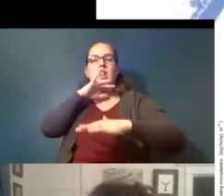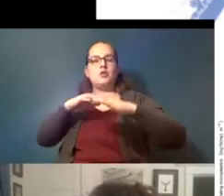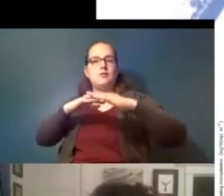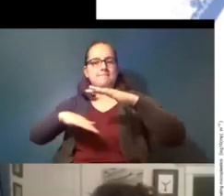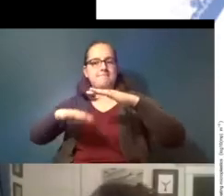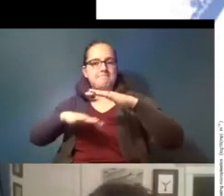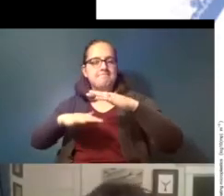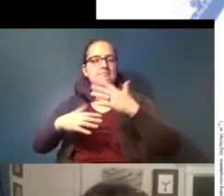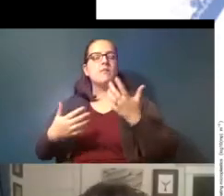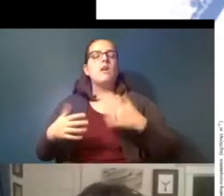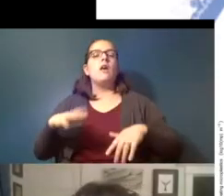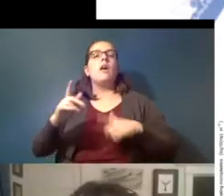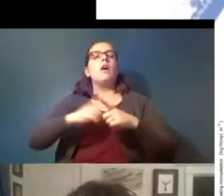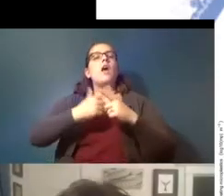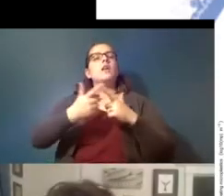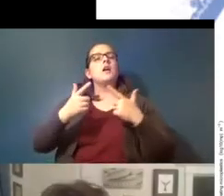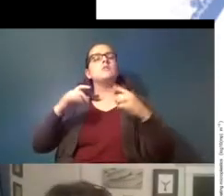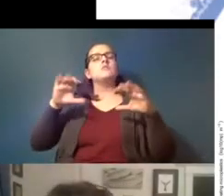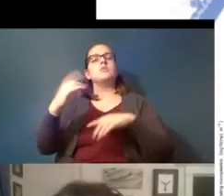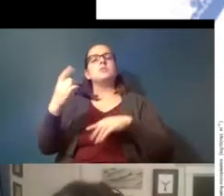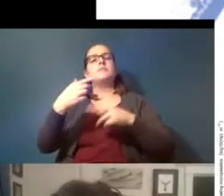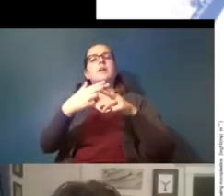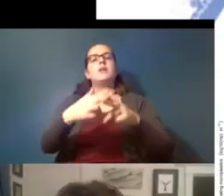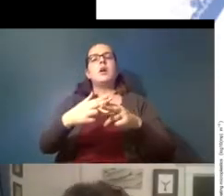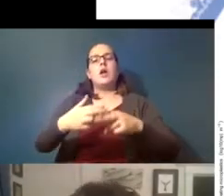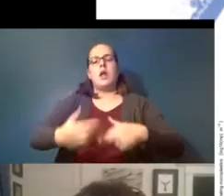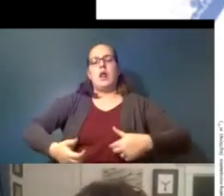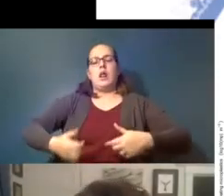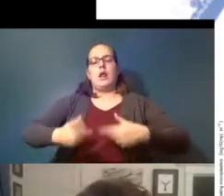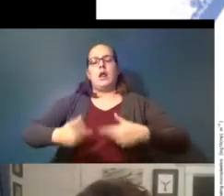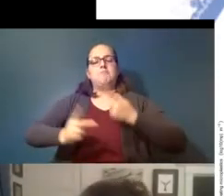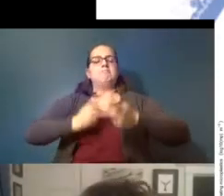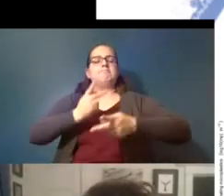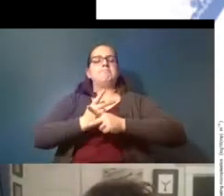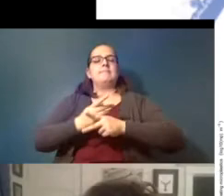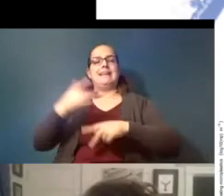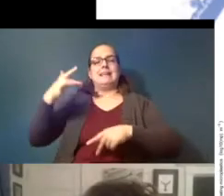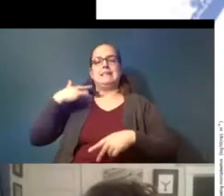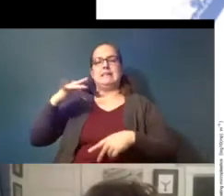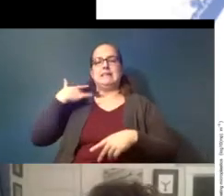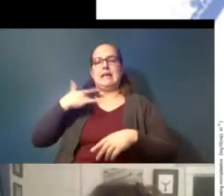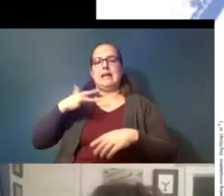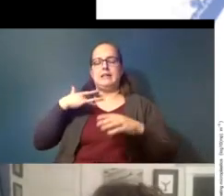and then they did something called a species sensitivity distribution and that's where you